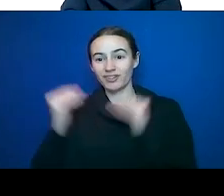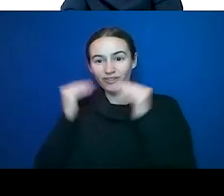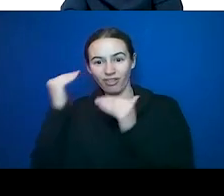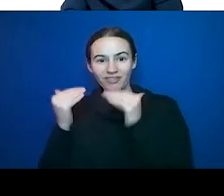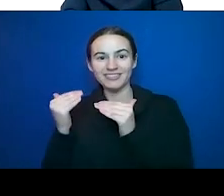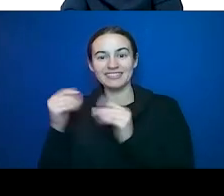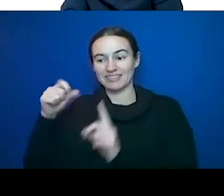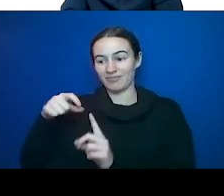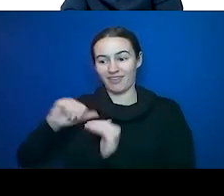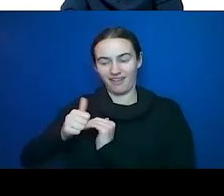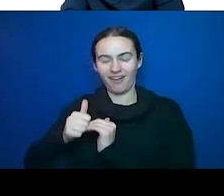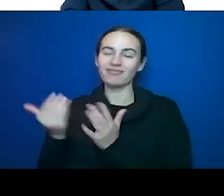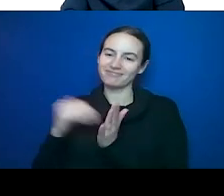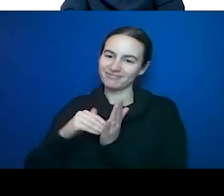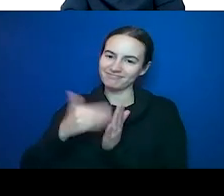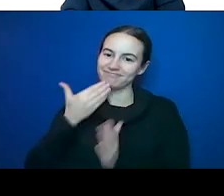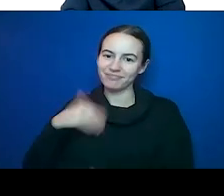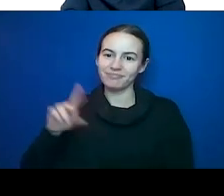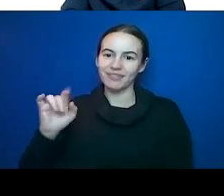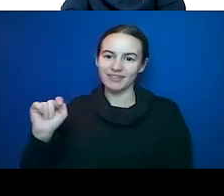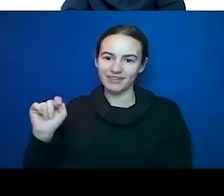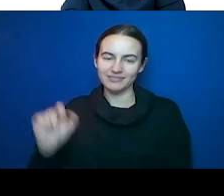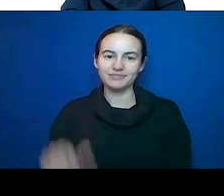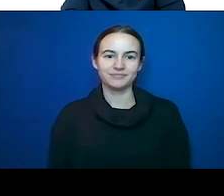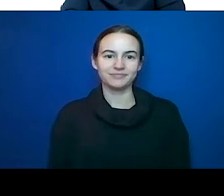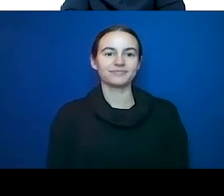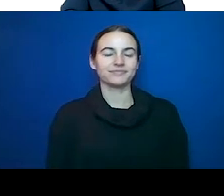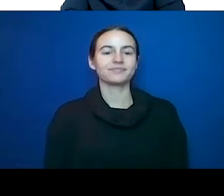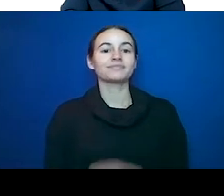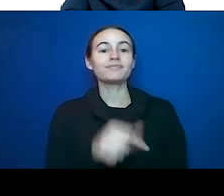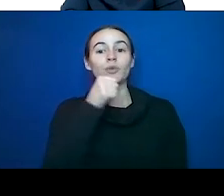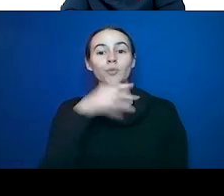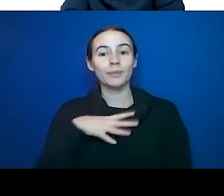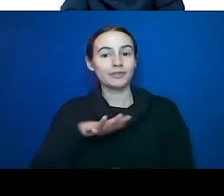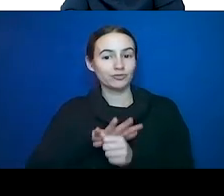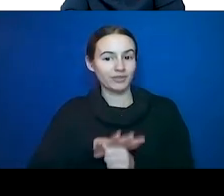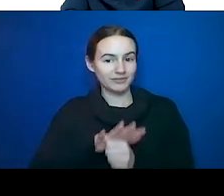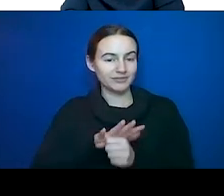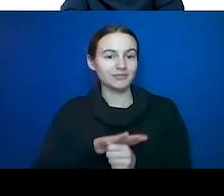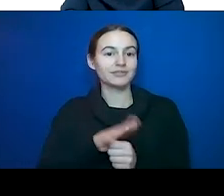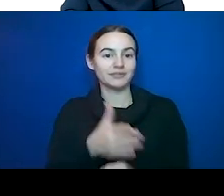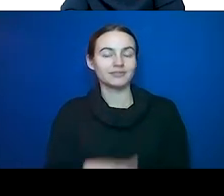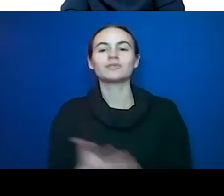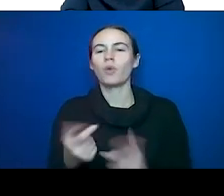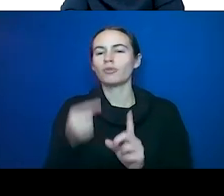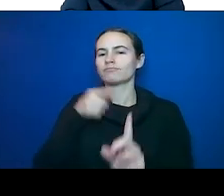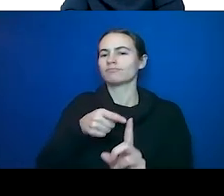Women and stress. We point this out just because women are really excellent subjects for